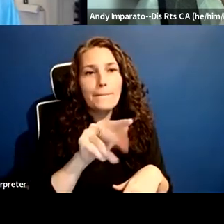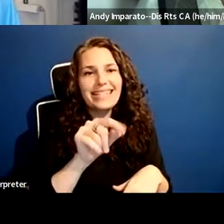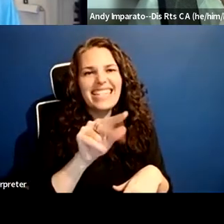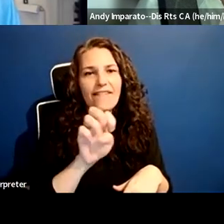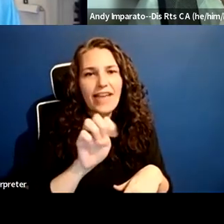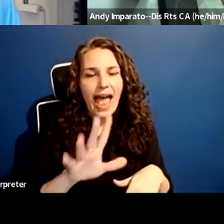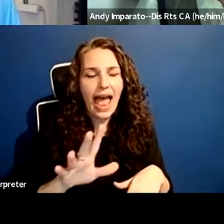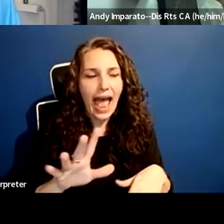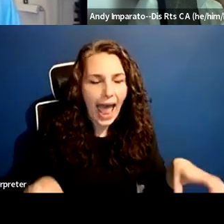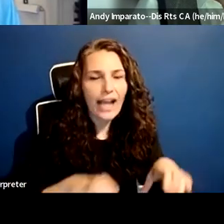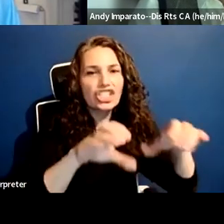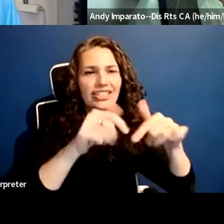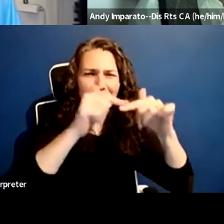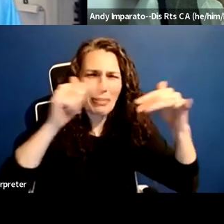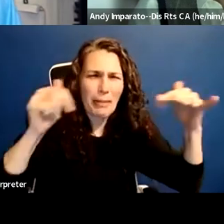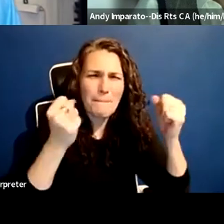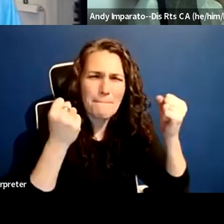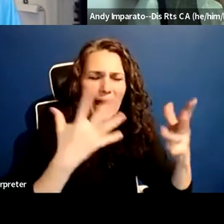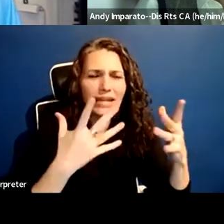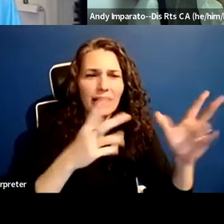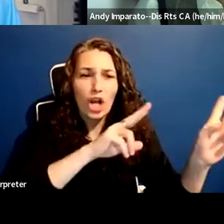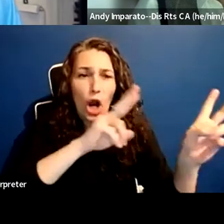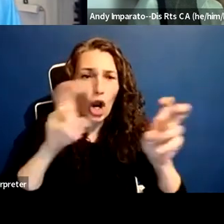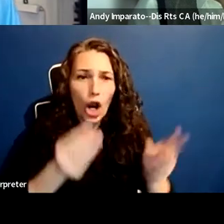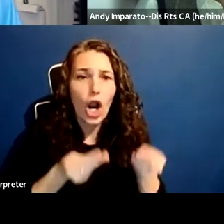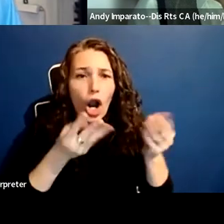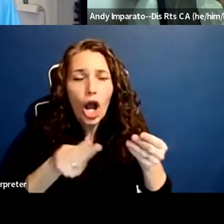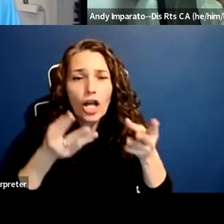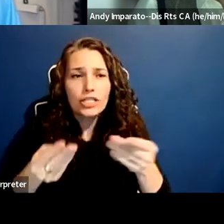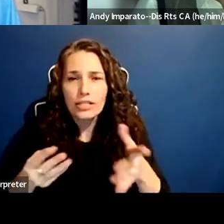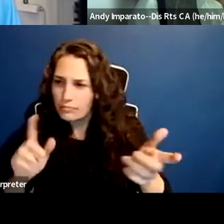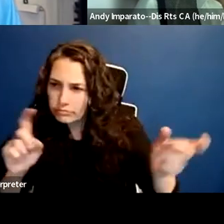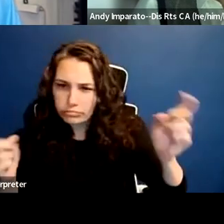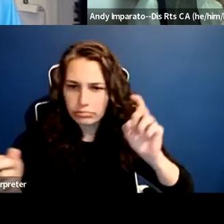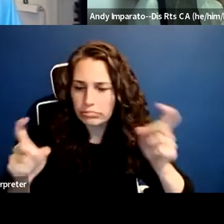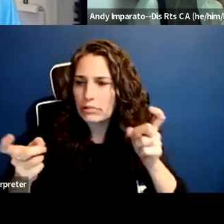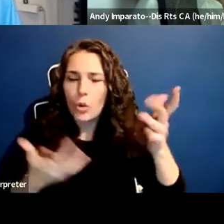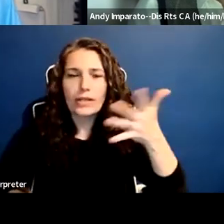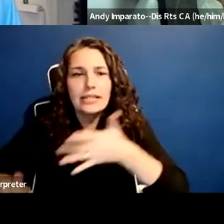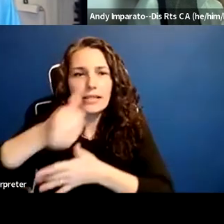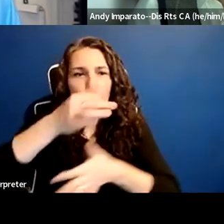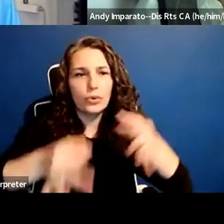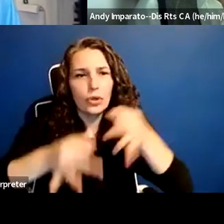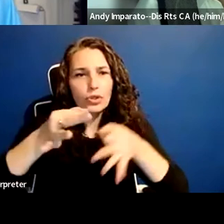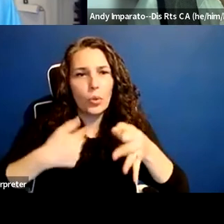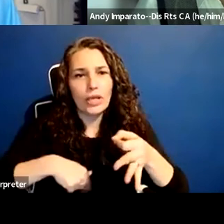about whether we can even talk about our history of slavery and discrimination in the public schools.